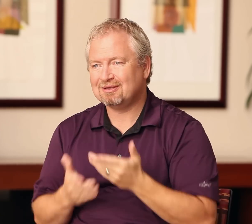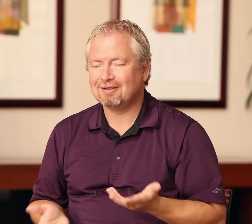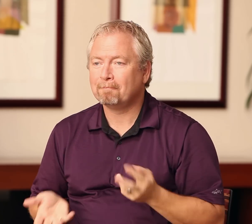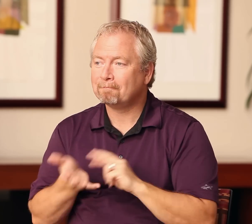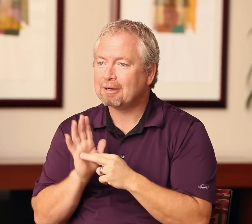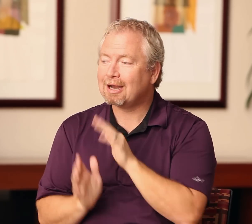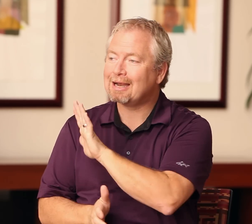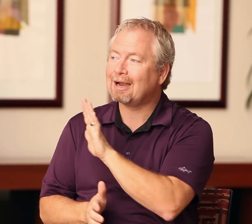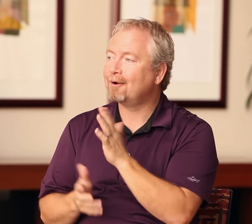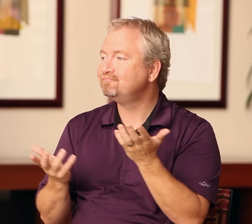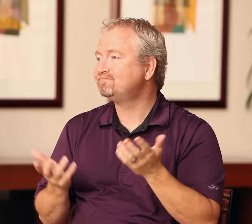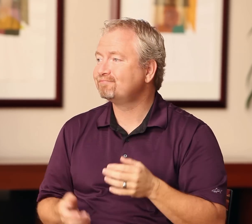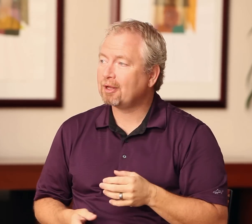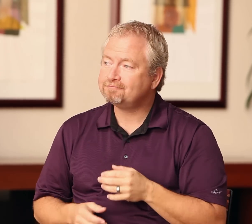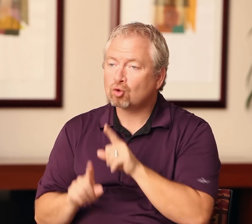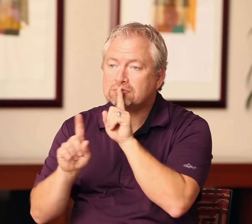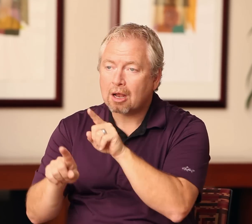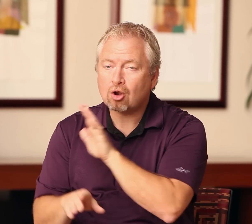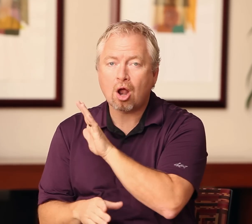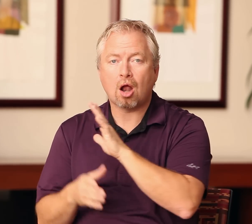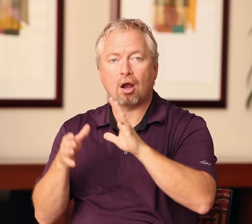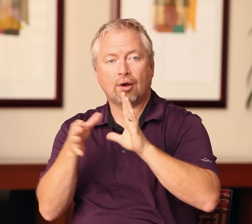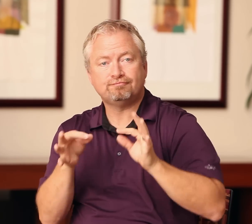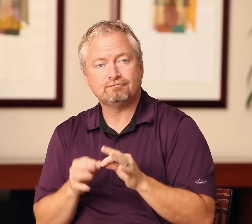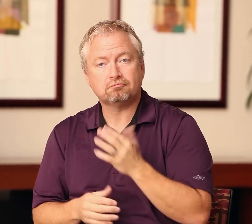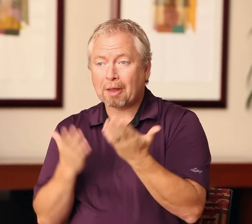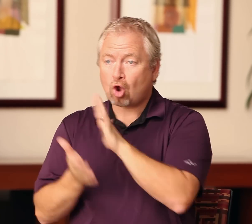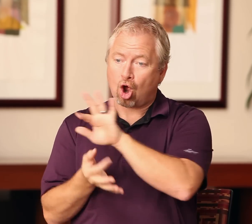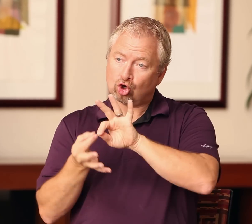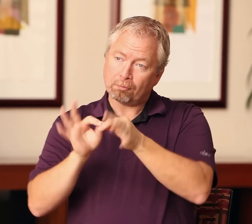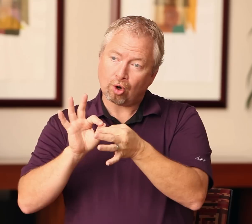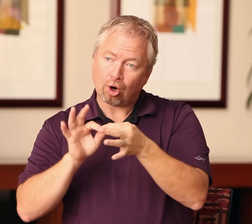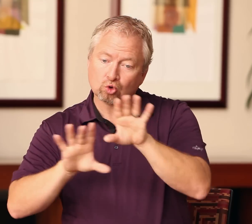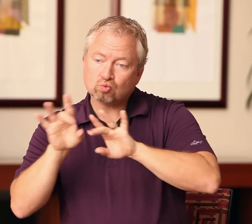These are two very different things. As a result, their responses, their interpretations,